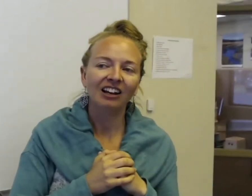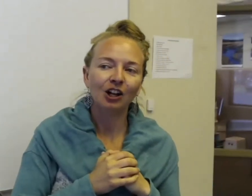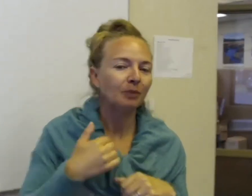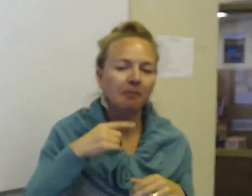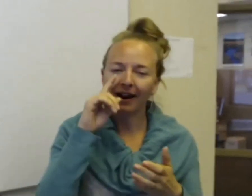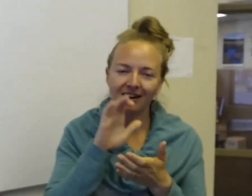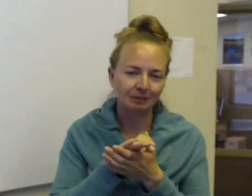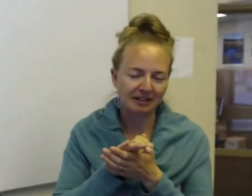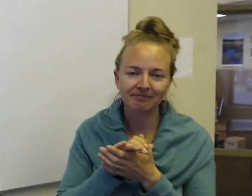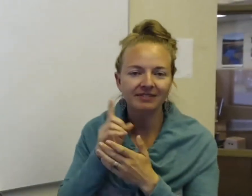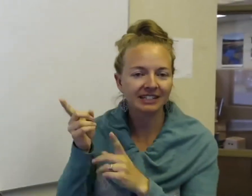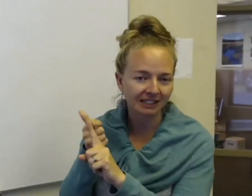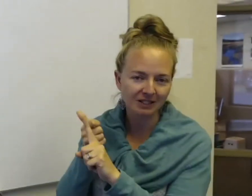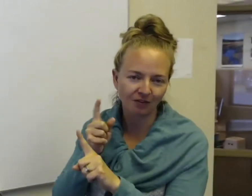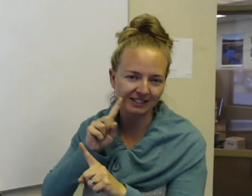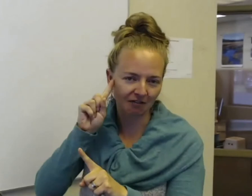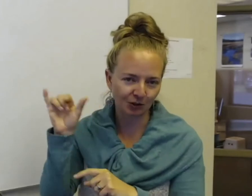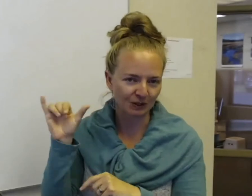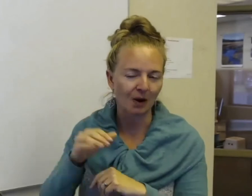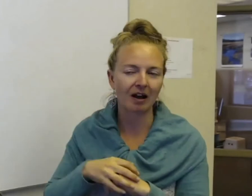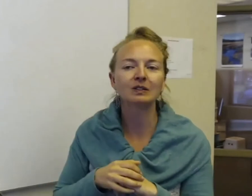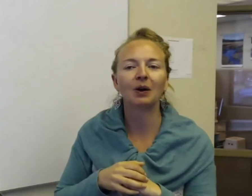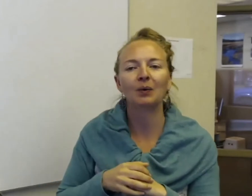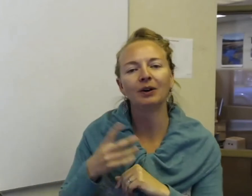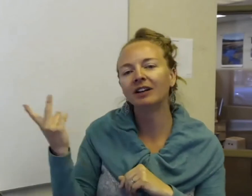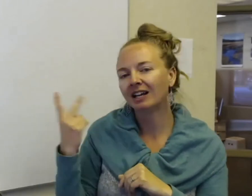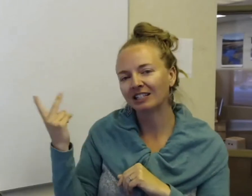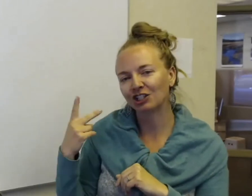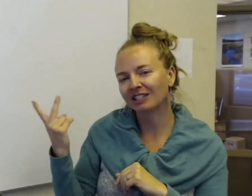you know me and my husband, he himself is deaf too as well, so when it's just the two